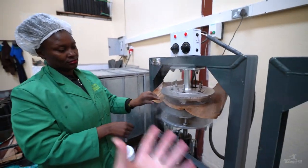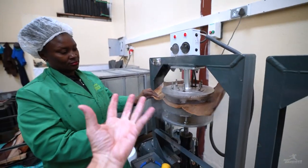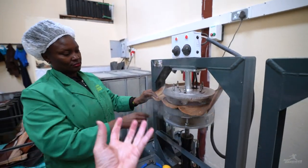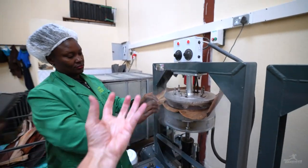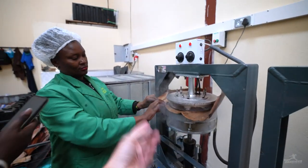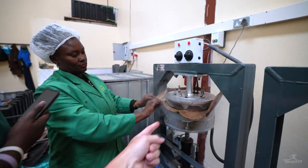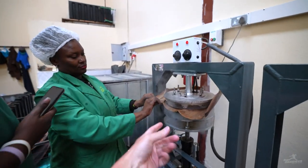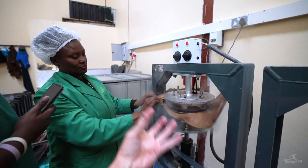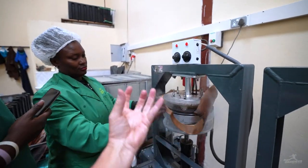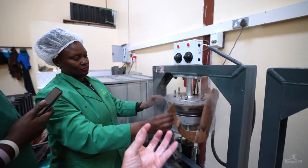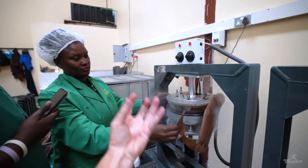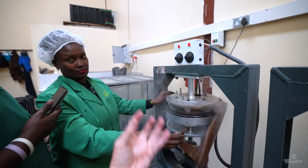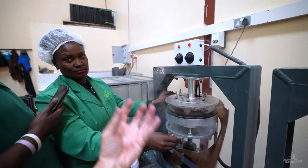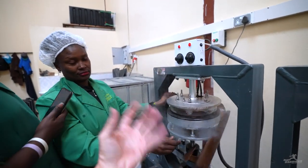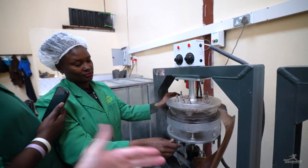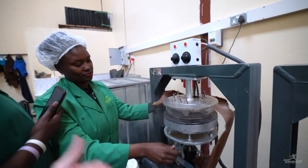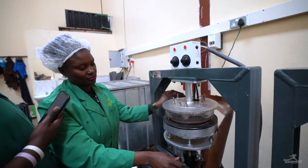You can see the steam.